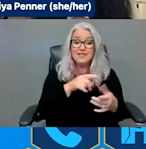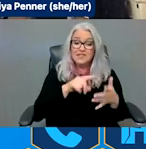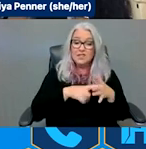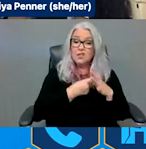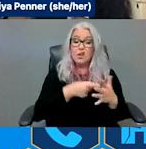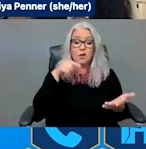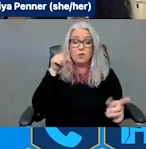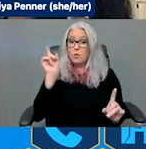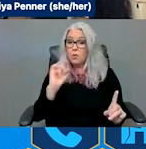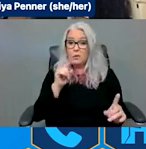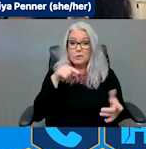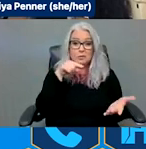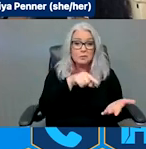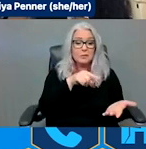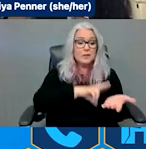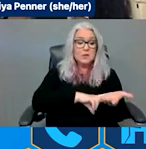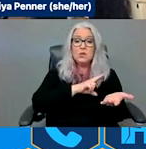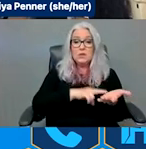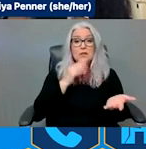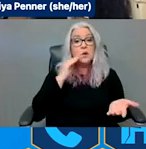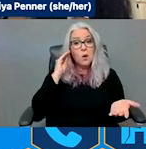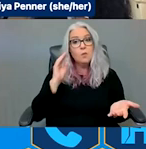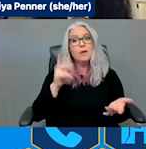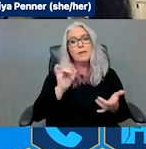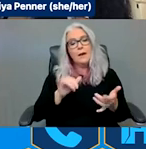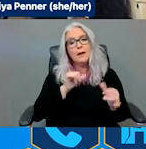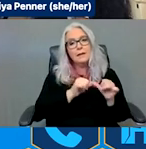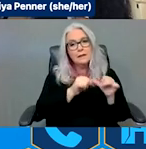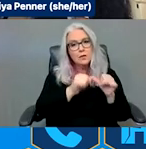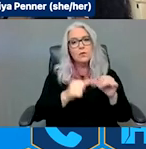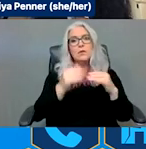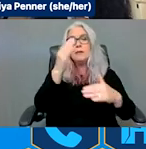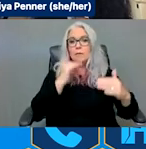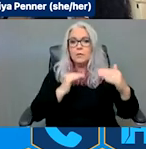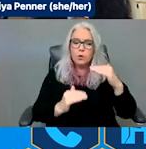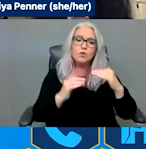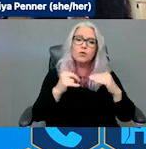emphasizing that continues to disproportionately impact our communities. As we all well